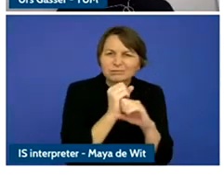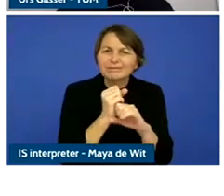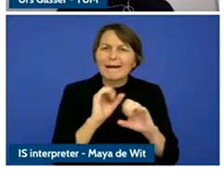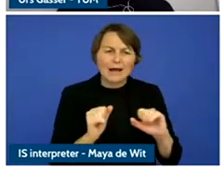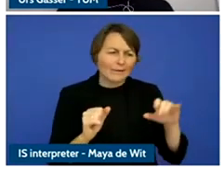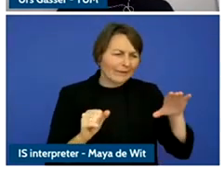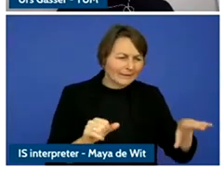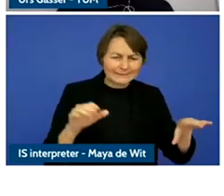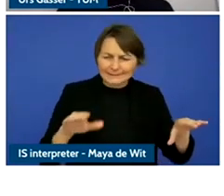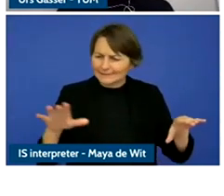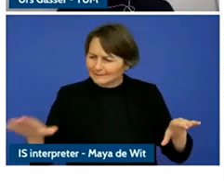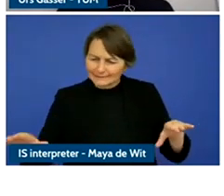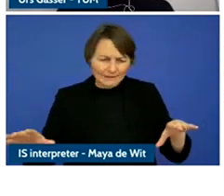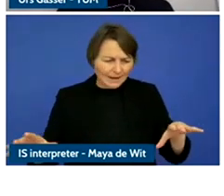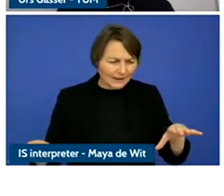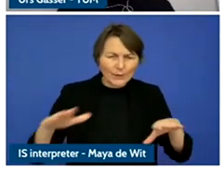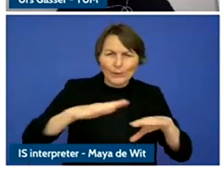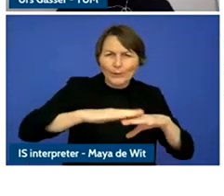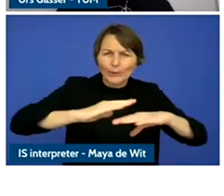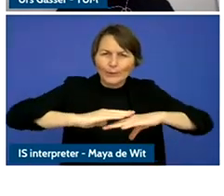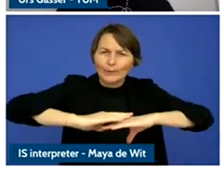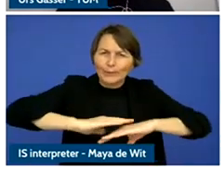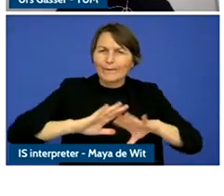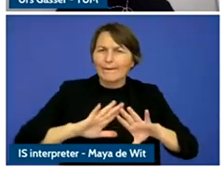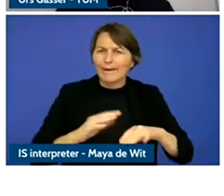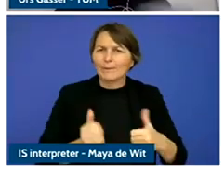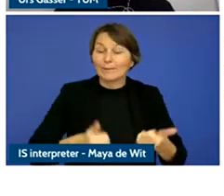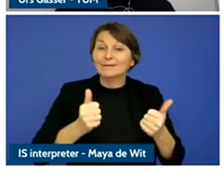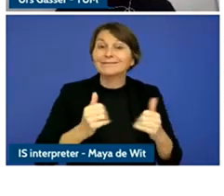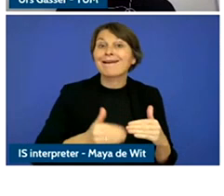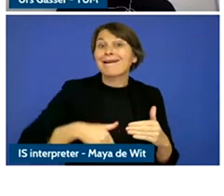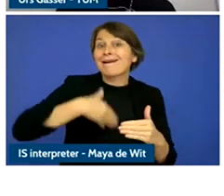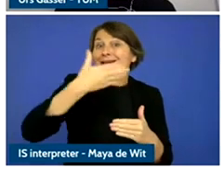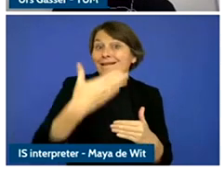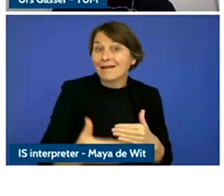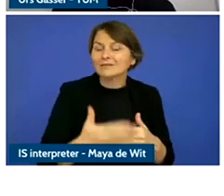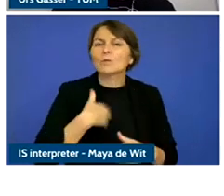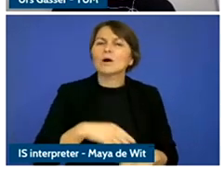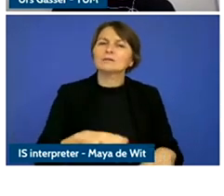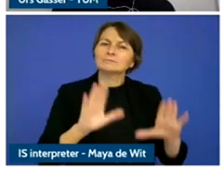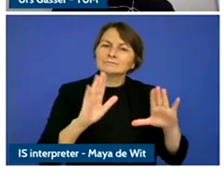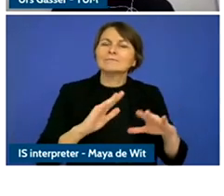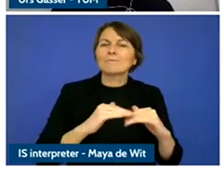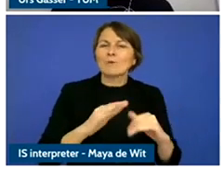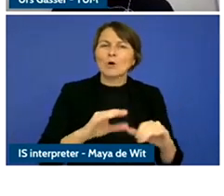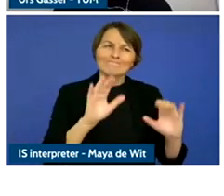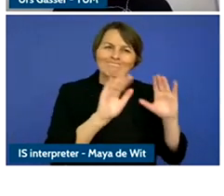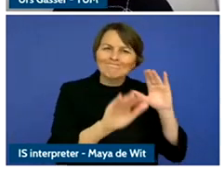to end with a call foreign Hansed youth participation. So that is the game plan.